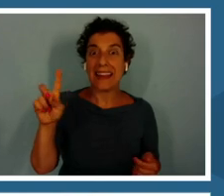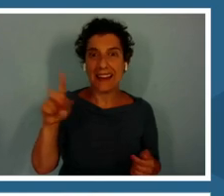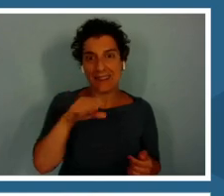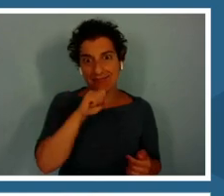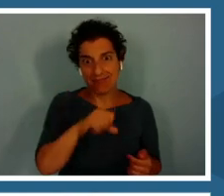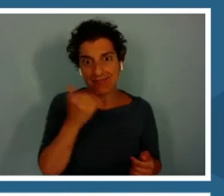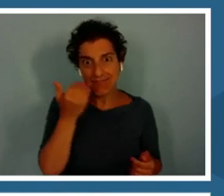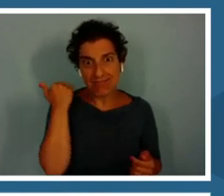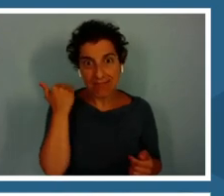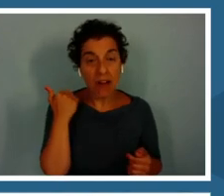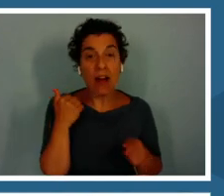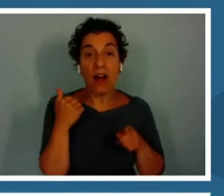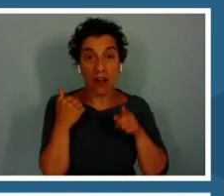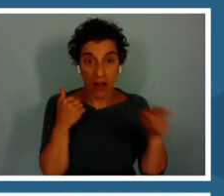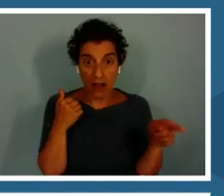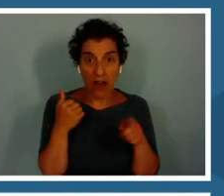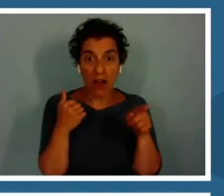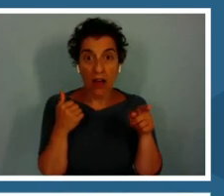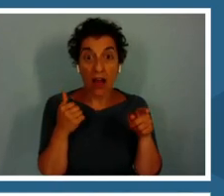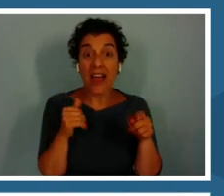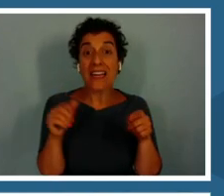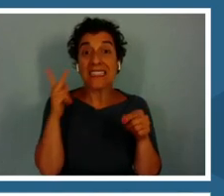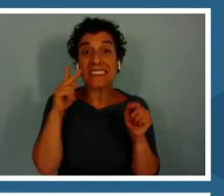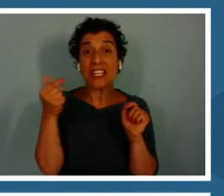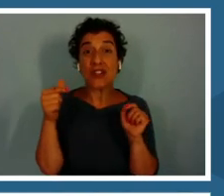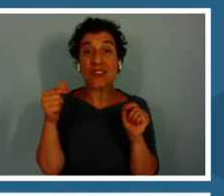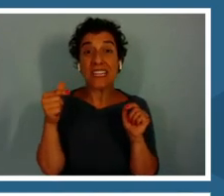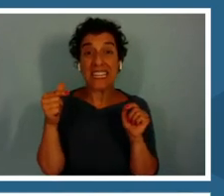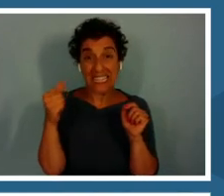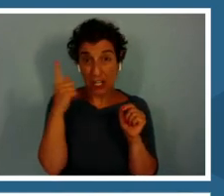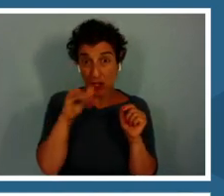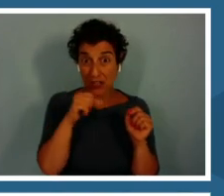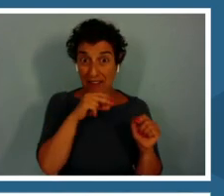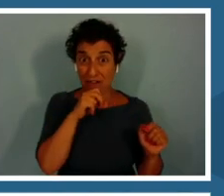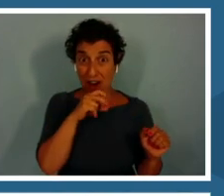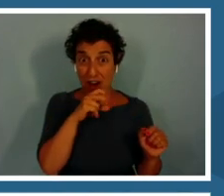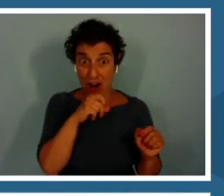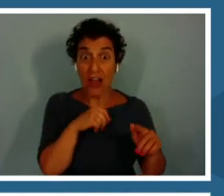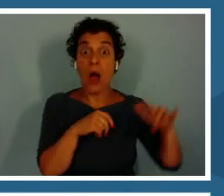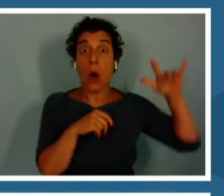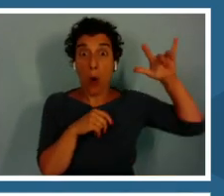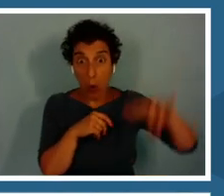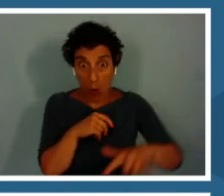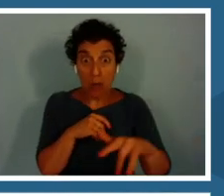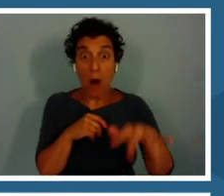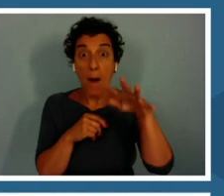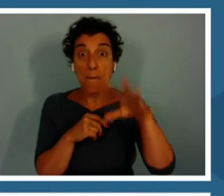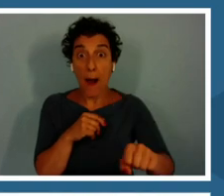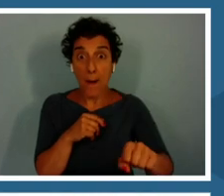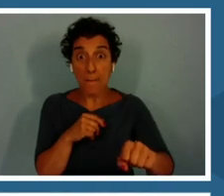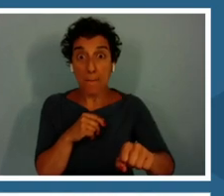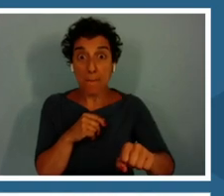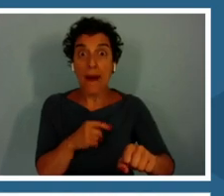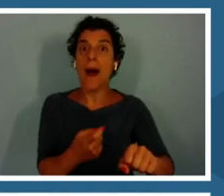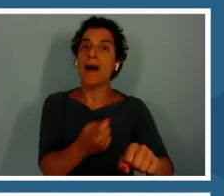If you can see a green outline that looks like a frog, if it swoops down and eats that, the bat player will win.